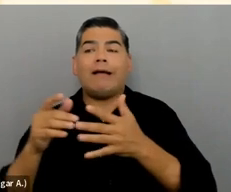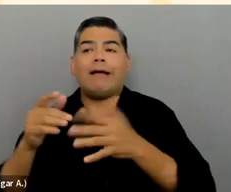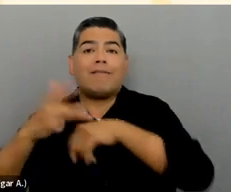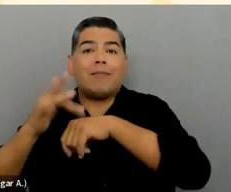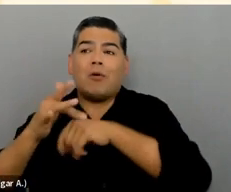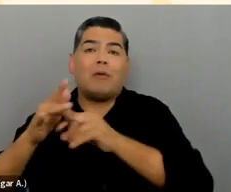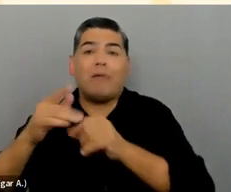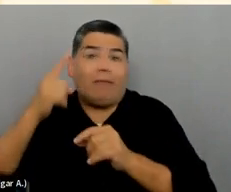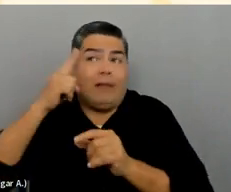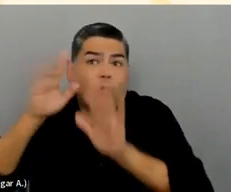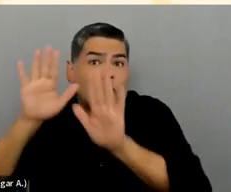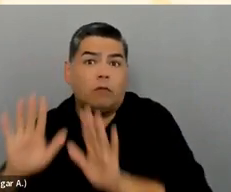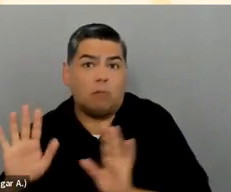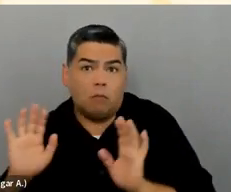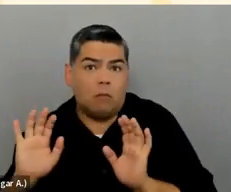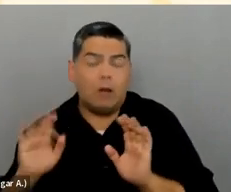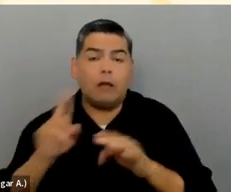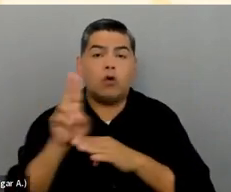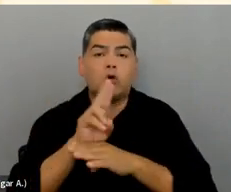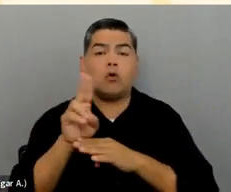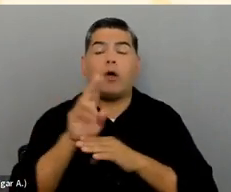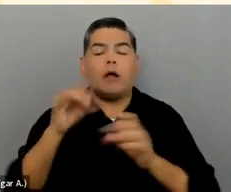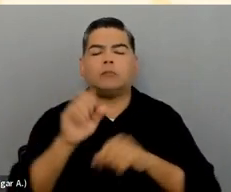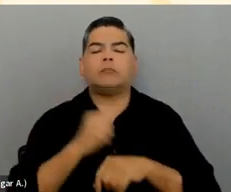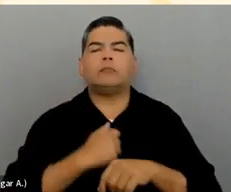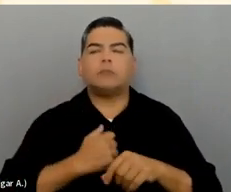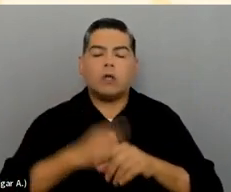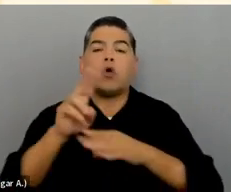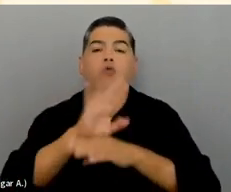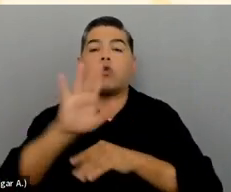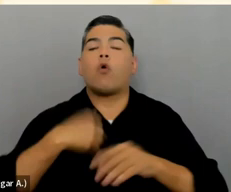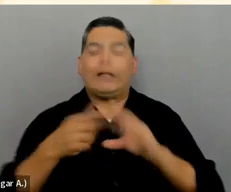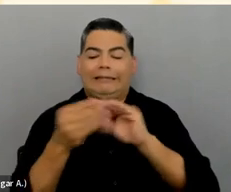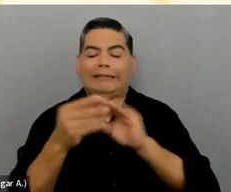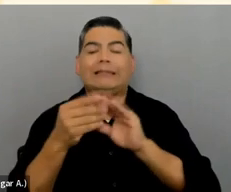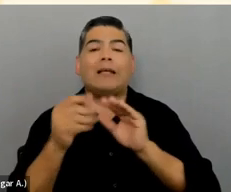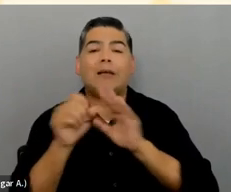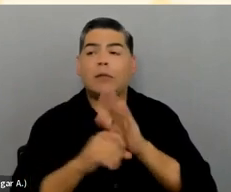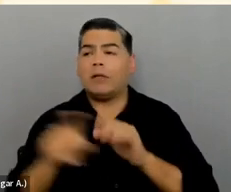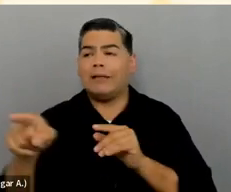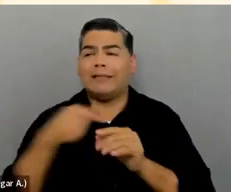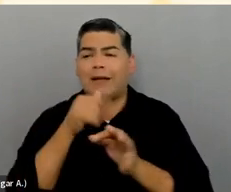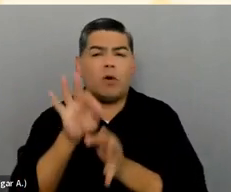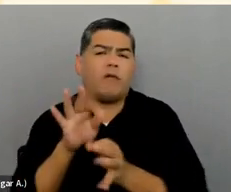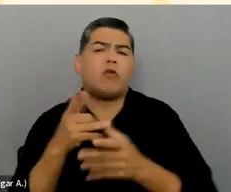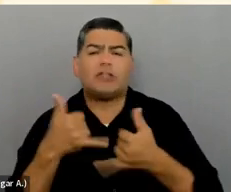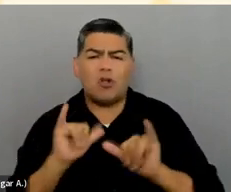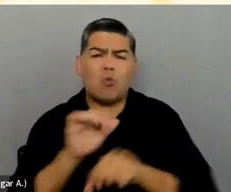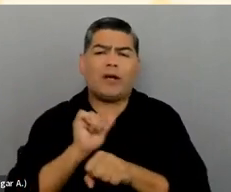Also use your accessibility statement to talk about things that maybe are not perfect or that you're still working on.